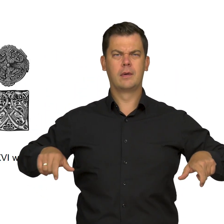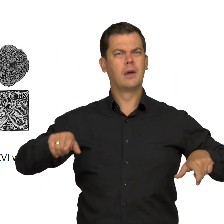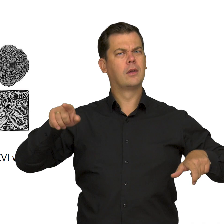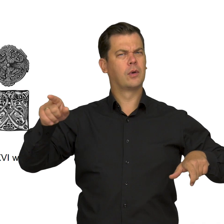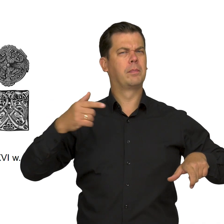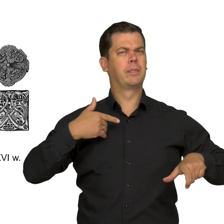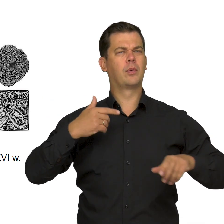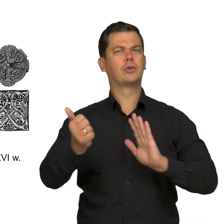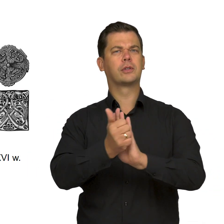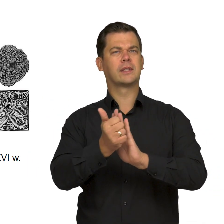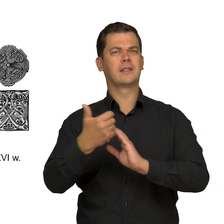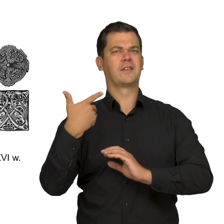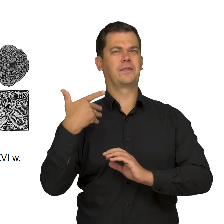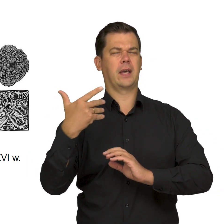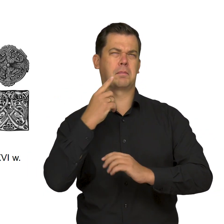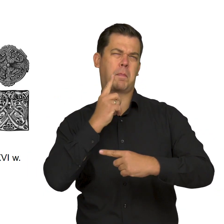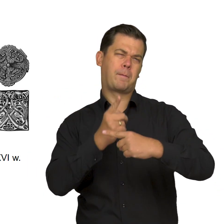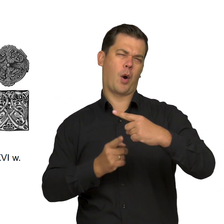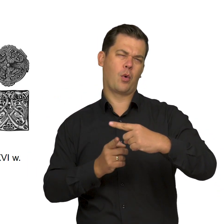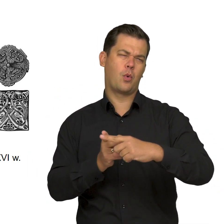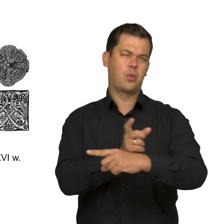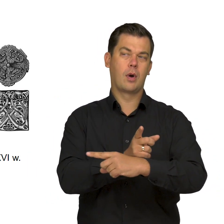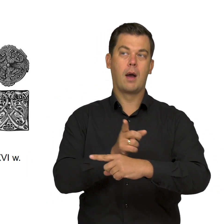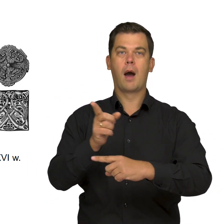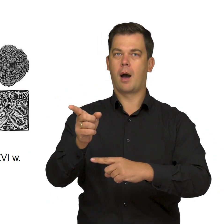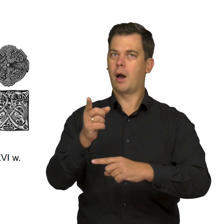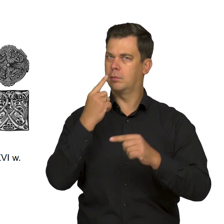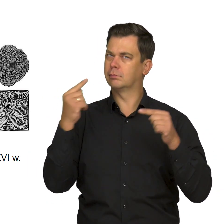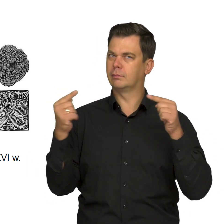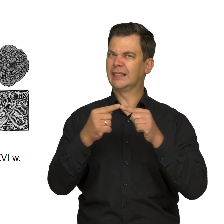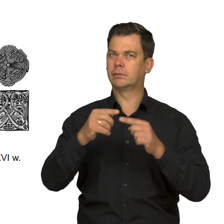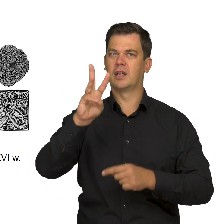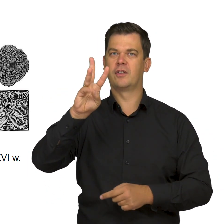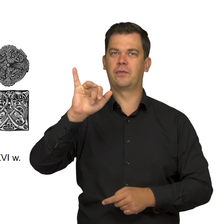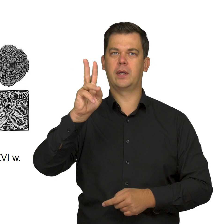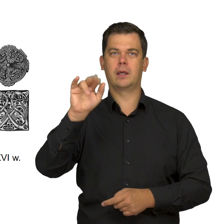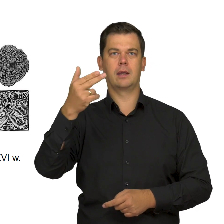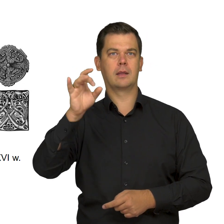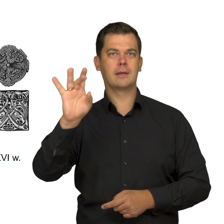Although it comes from the first half of the 16th century, it has a lot in common with Viking art,